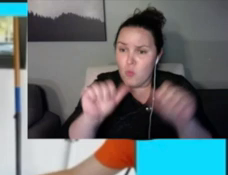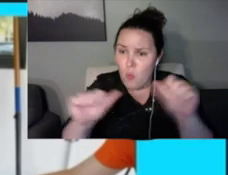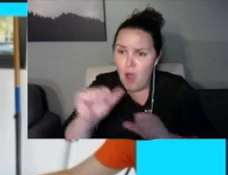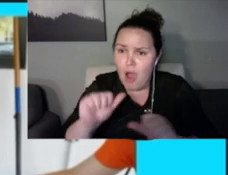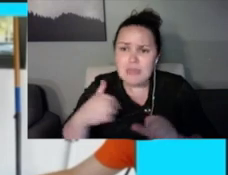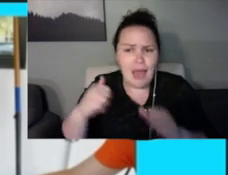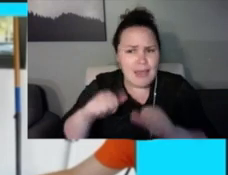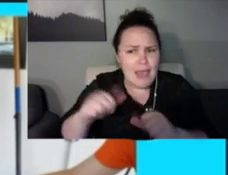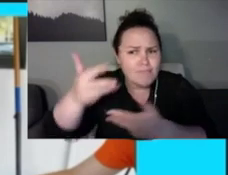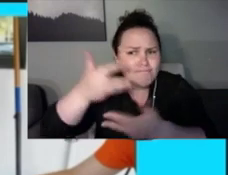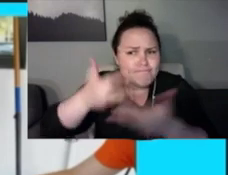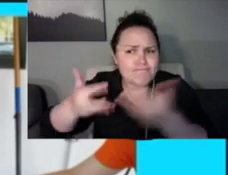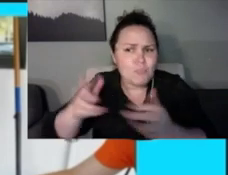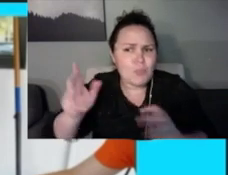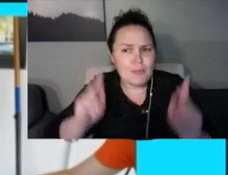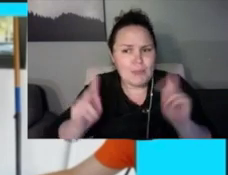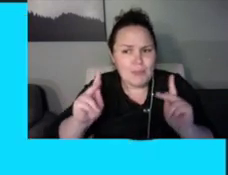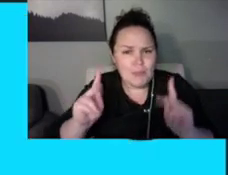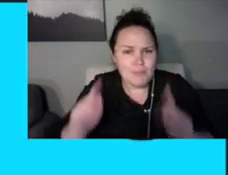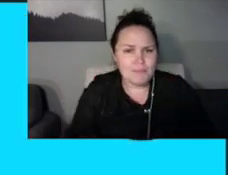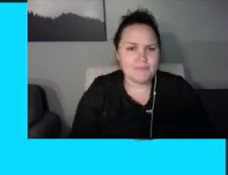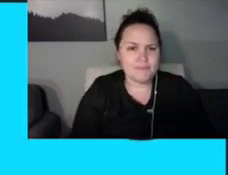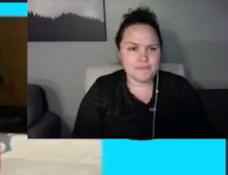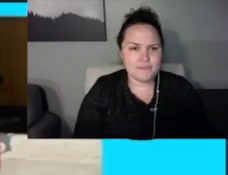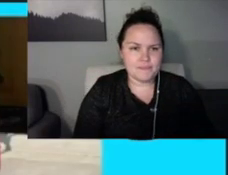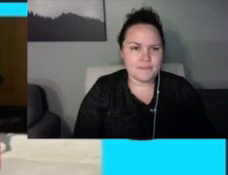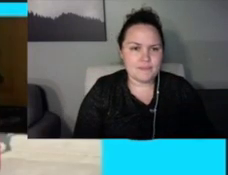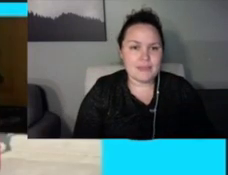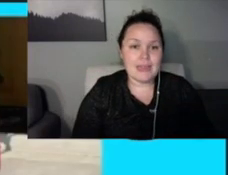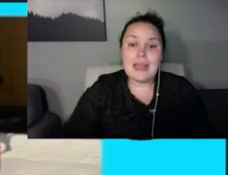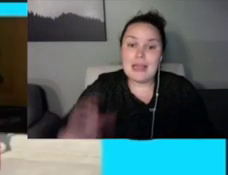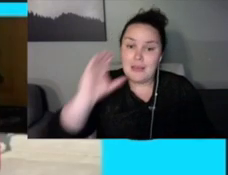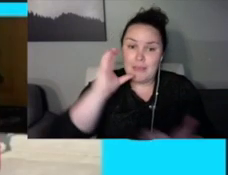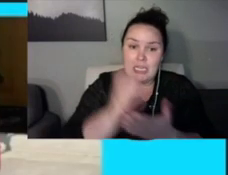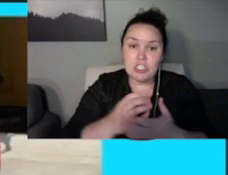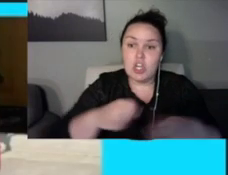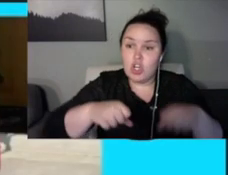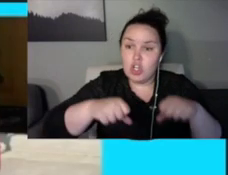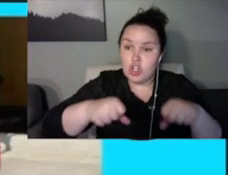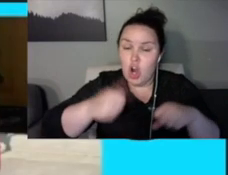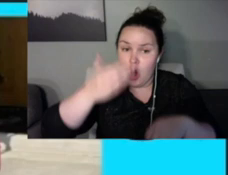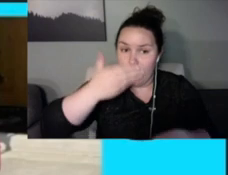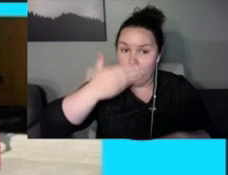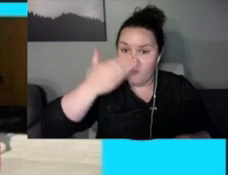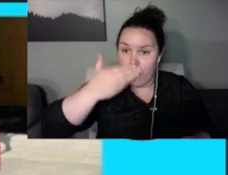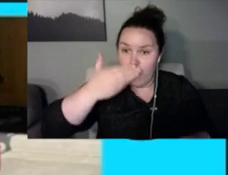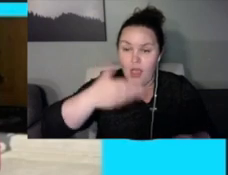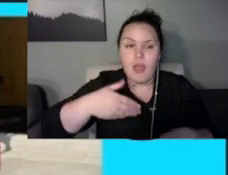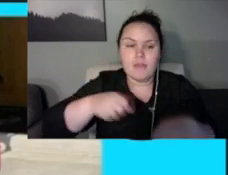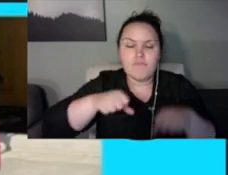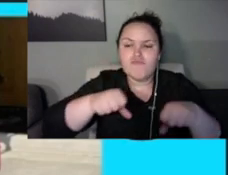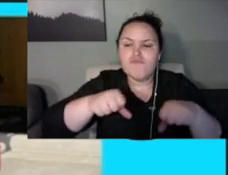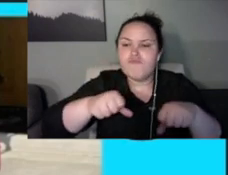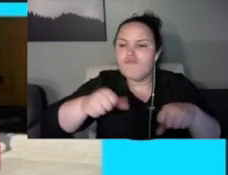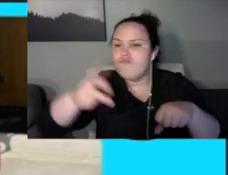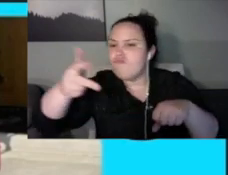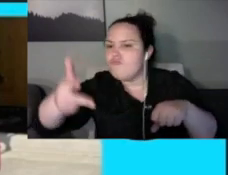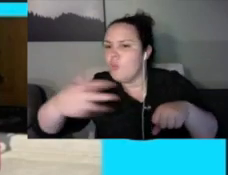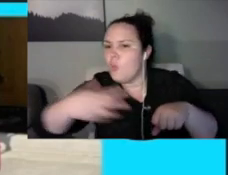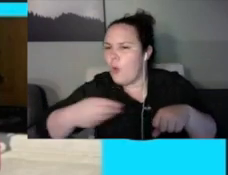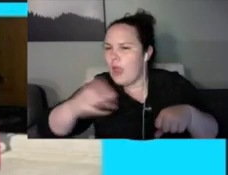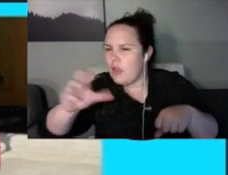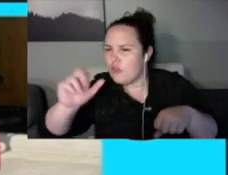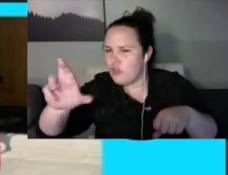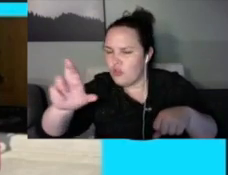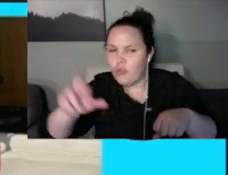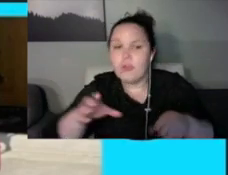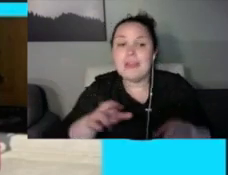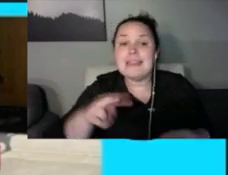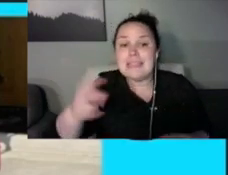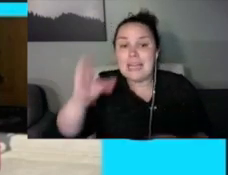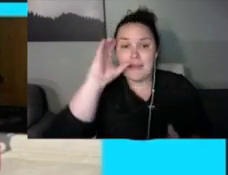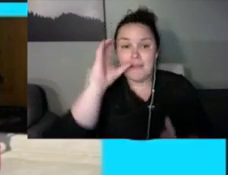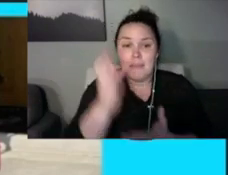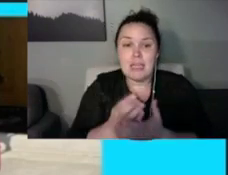when I took it on the last ride that I was on, I just had put $225 in parts in it and